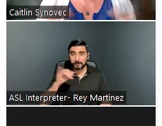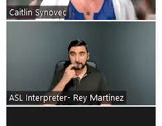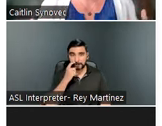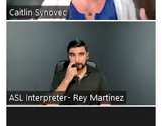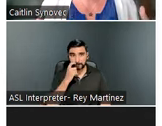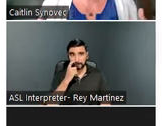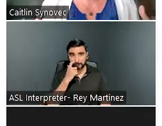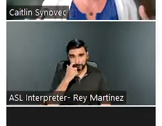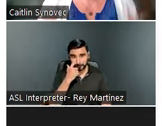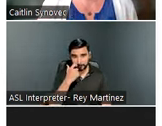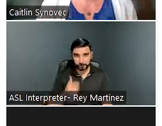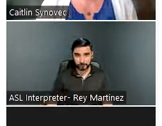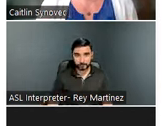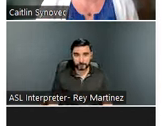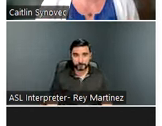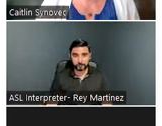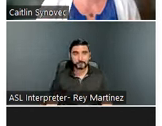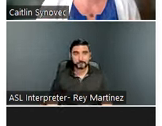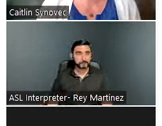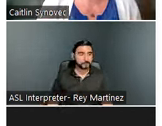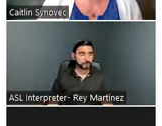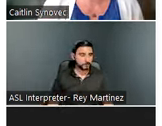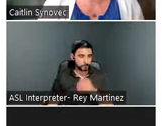Just to emphasize this point, the research that we do have shows that people with cognitive